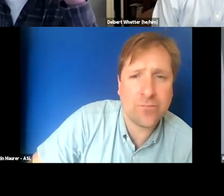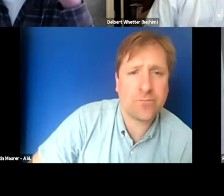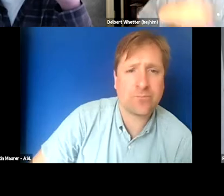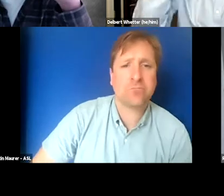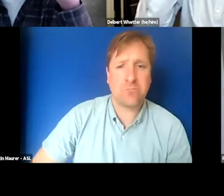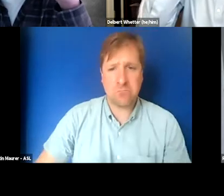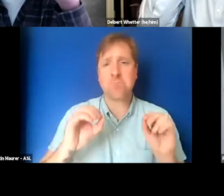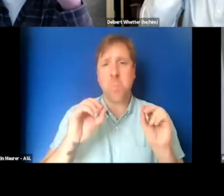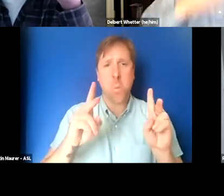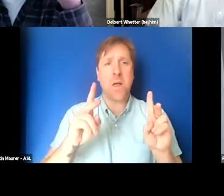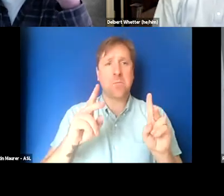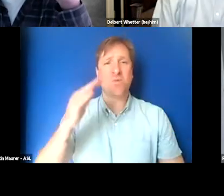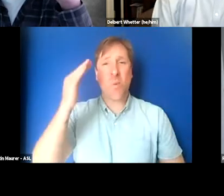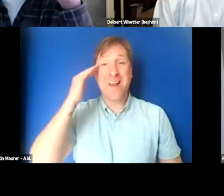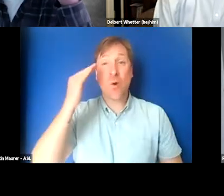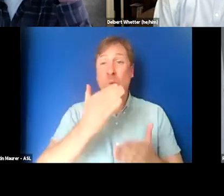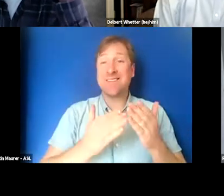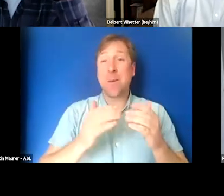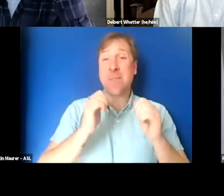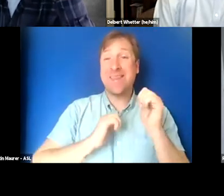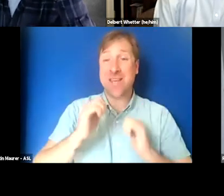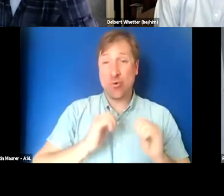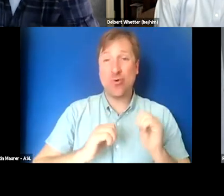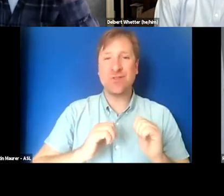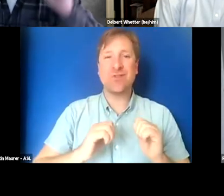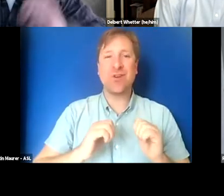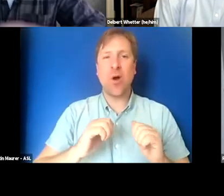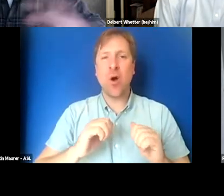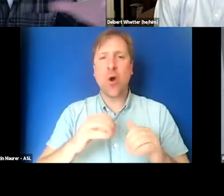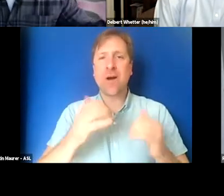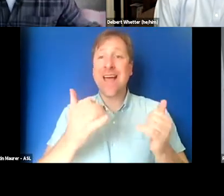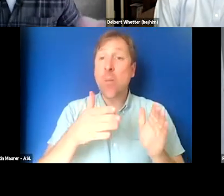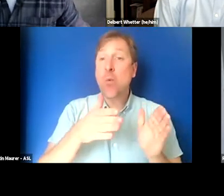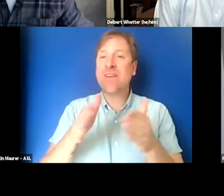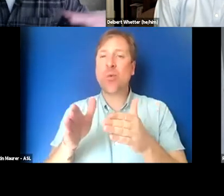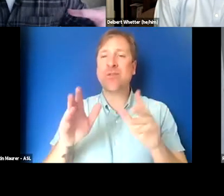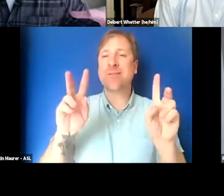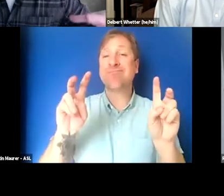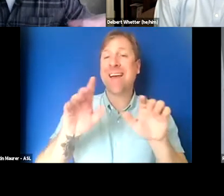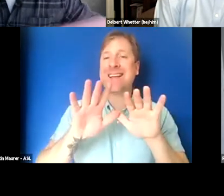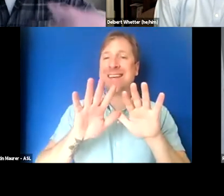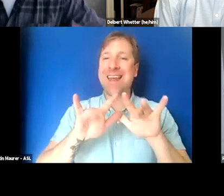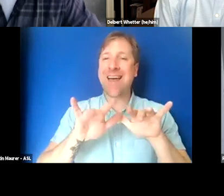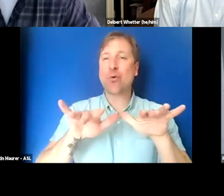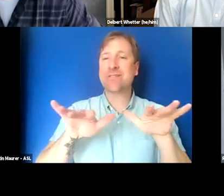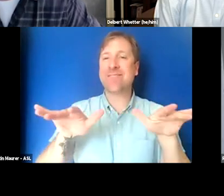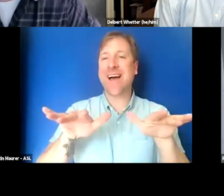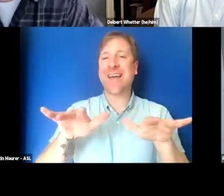And I know that some theaters are moving towards diversifying the times of open